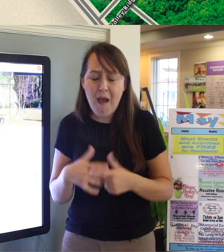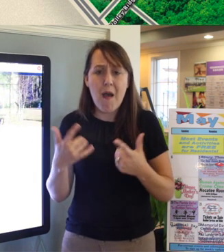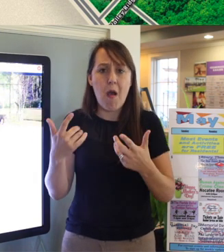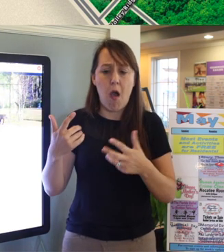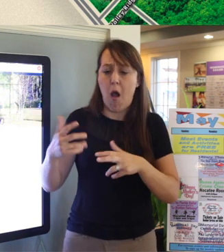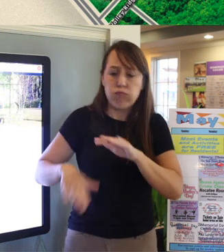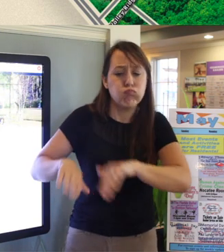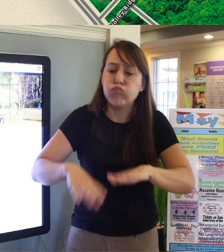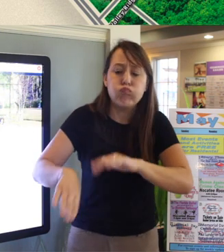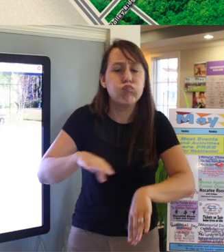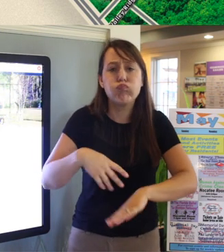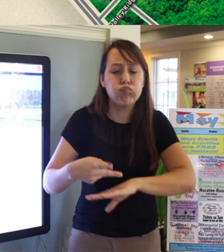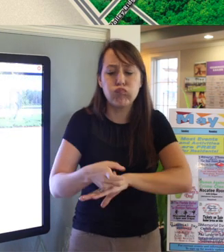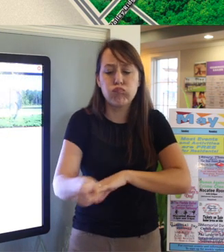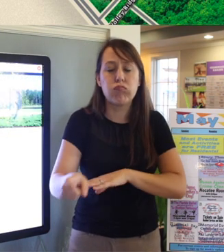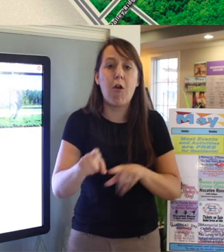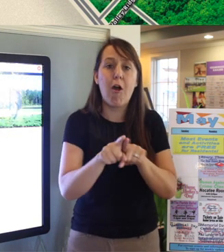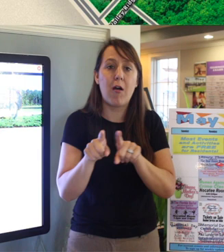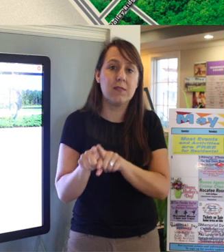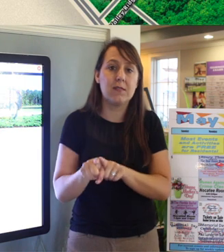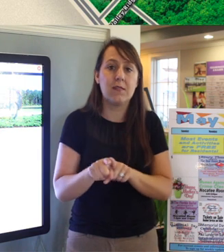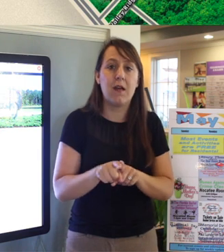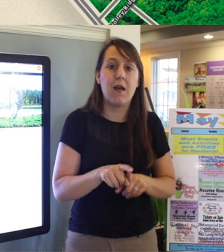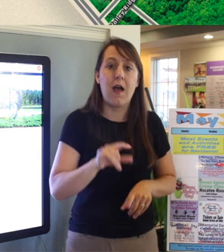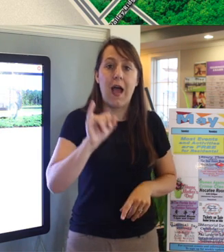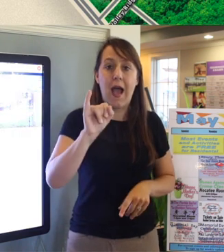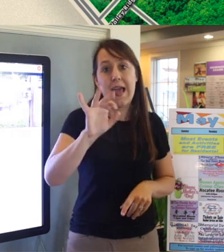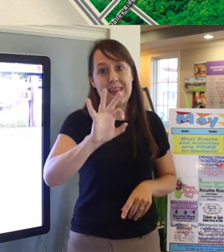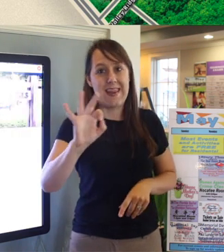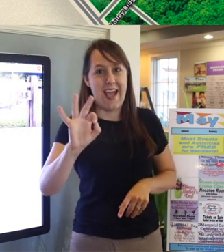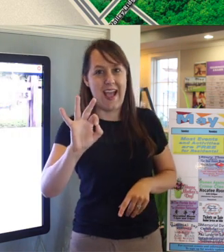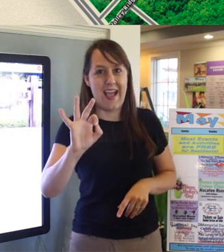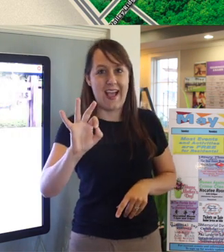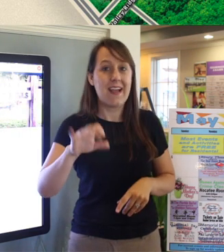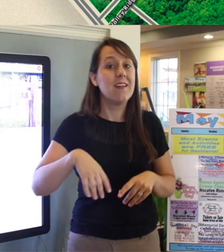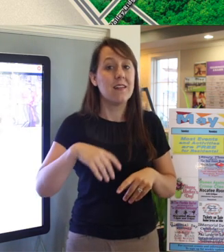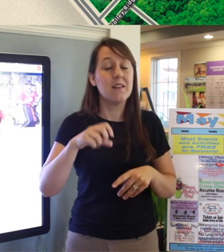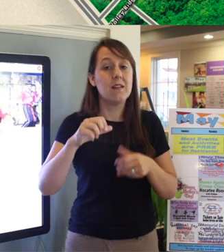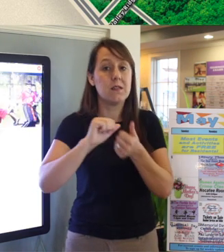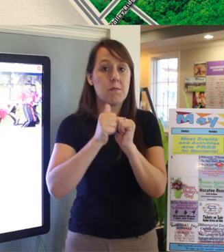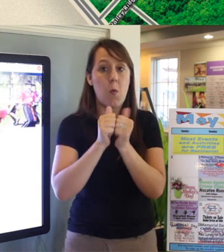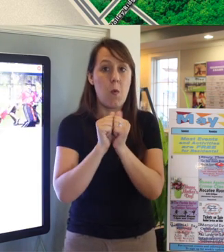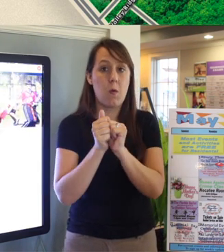It's also where the I9 Sports 9 and under flag football and soccer are played